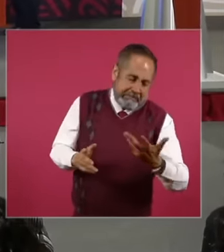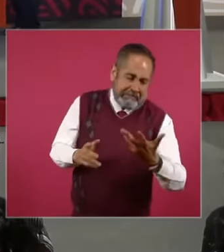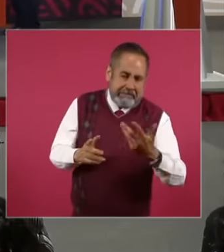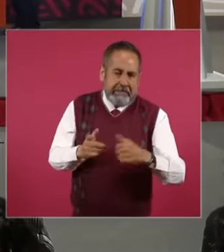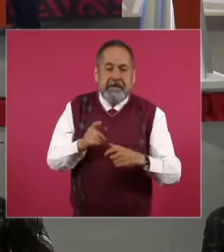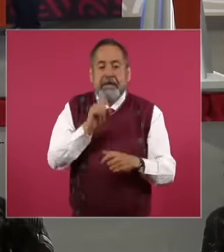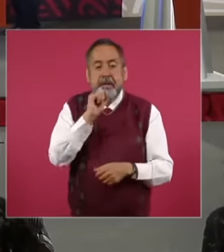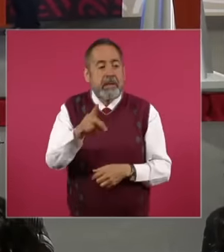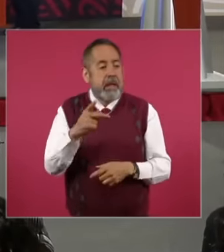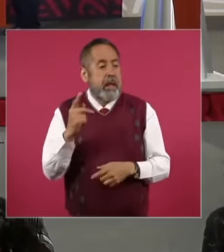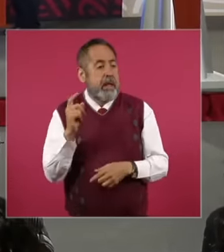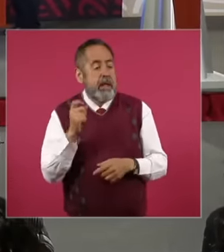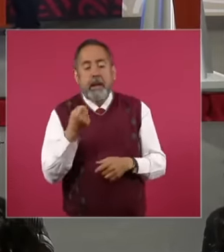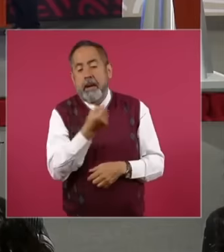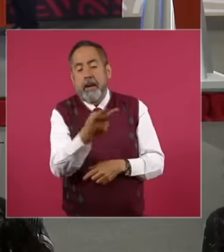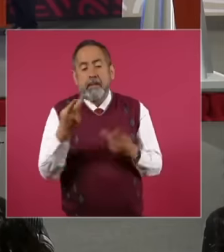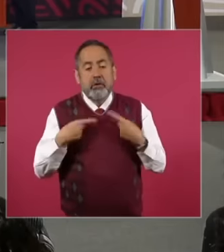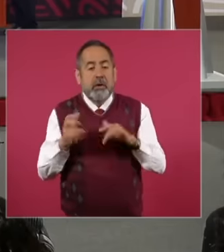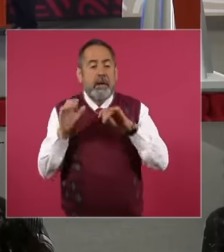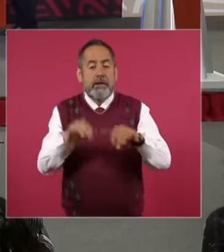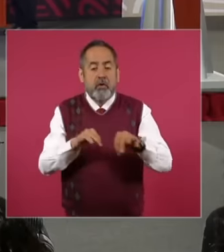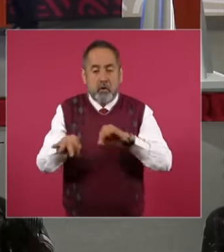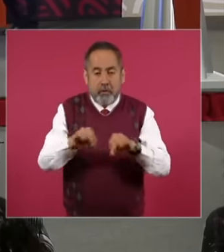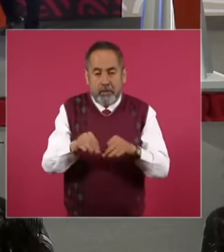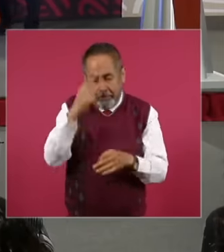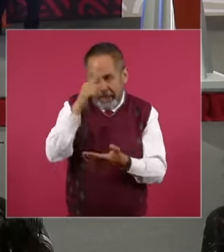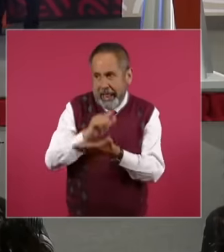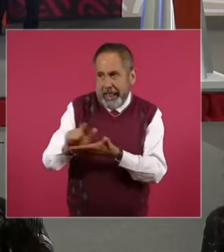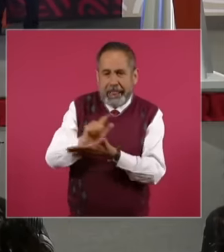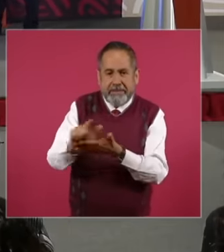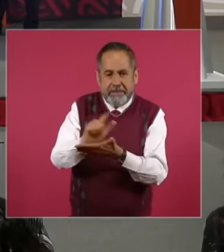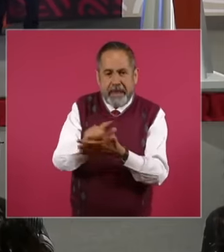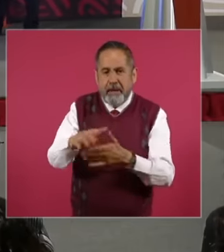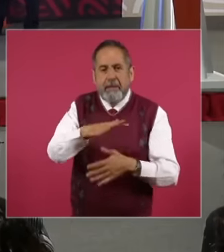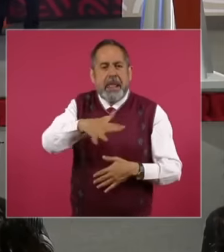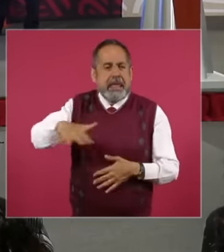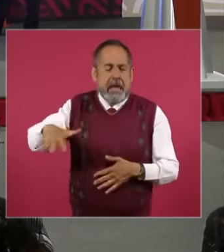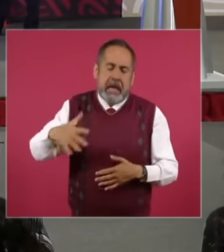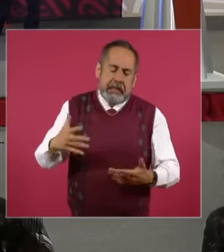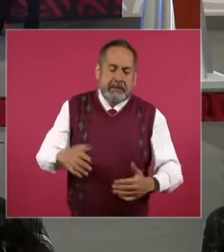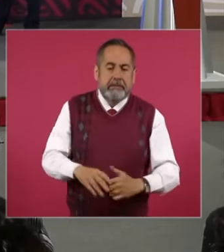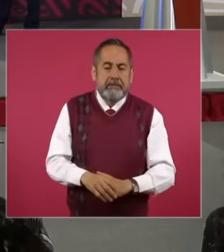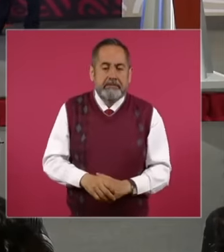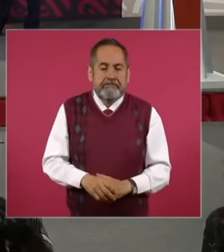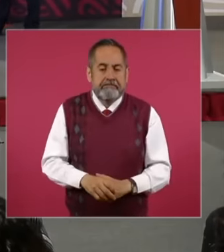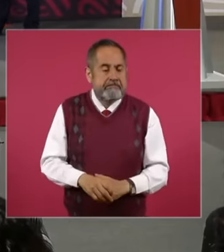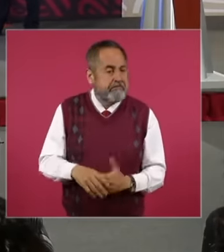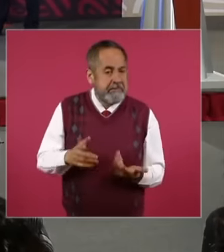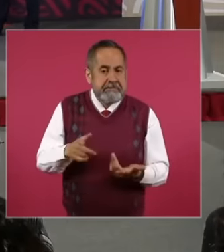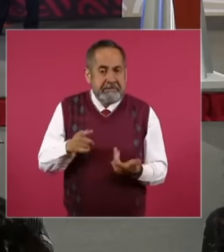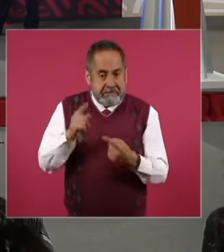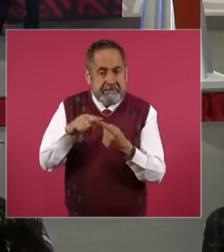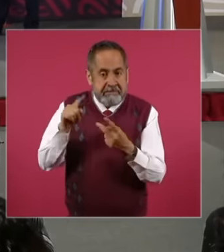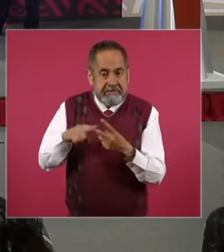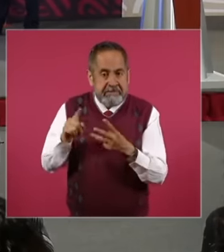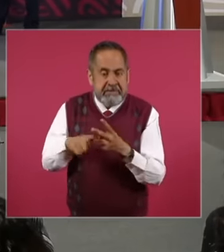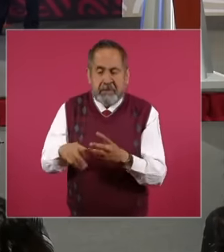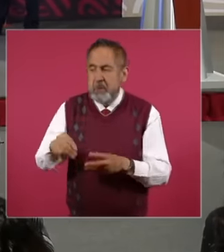personnel for beach cleaning. the next one please Eh, however, the excessive presence